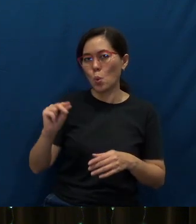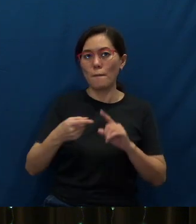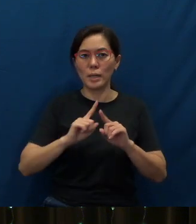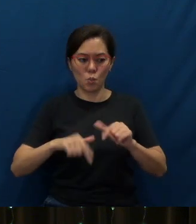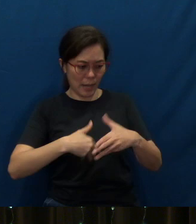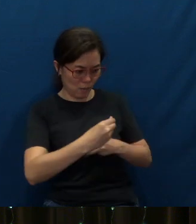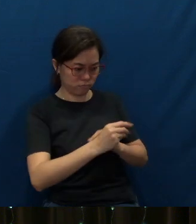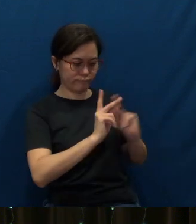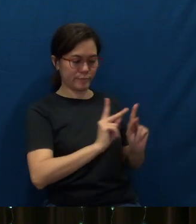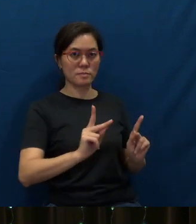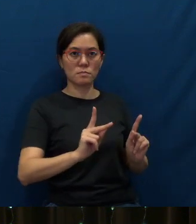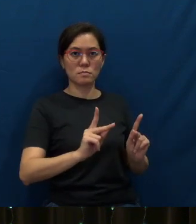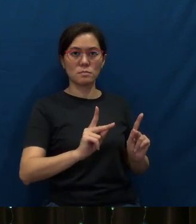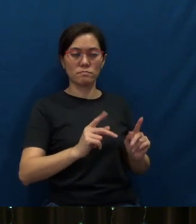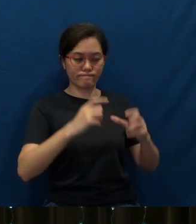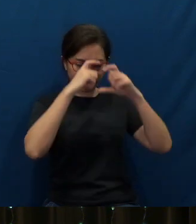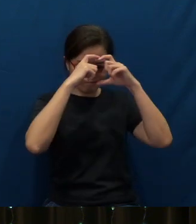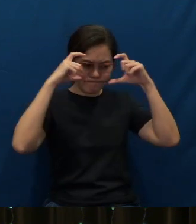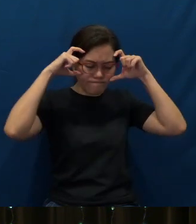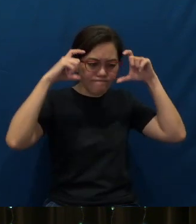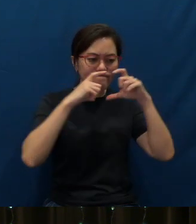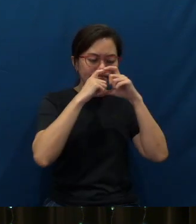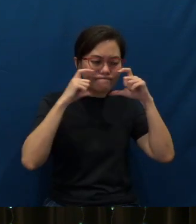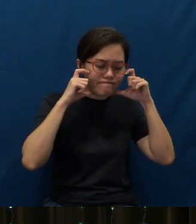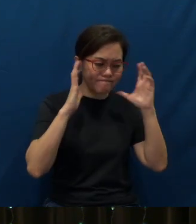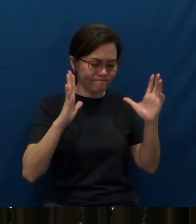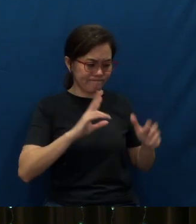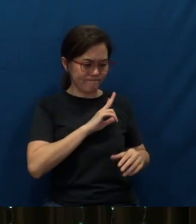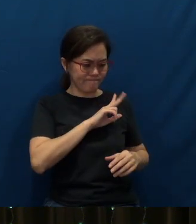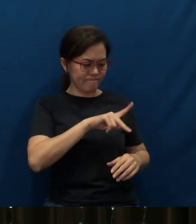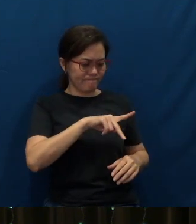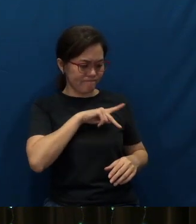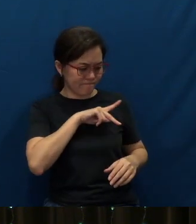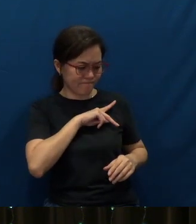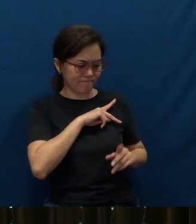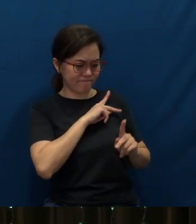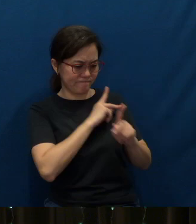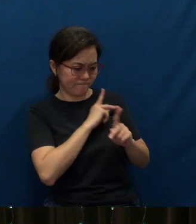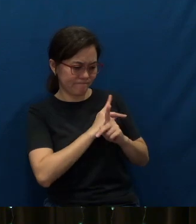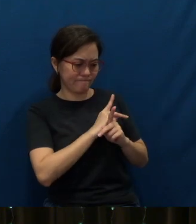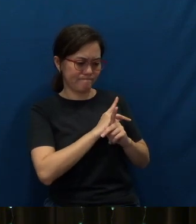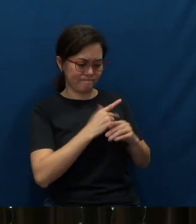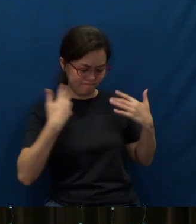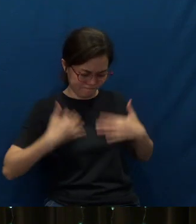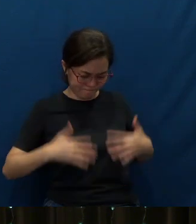Well-prepared with eye goggles, with the personal protection gear, PPE, face masks